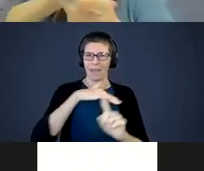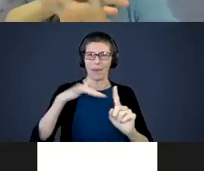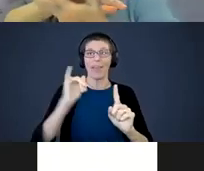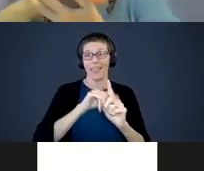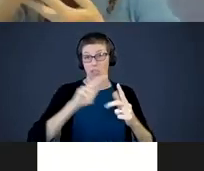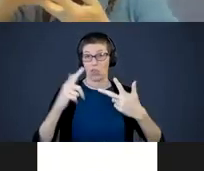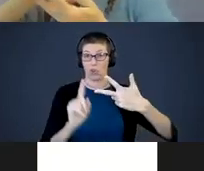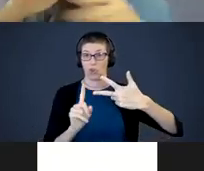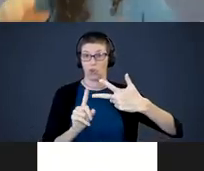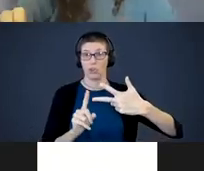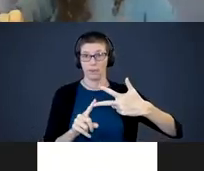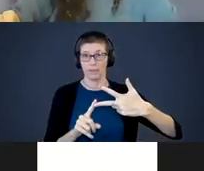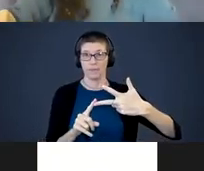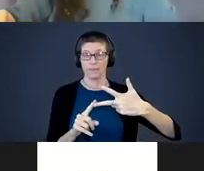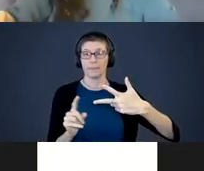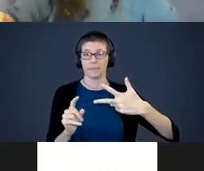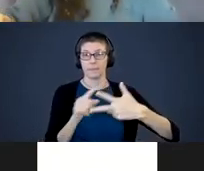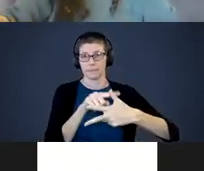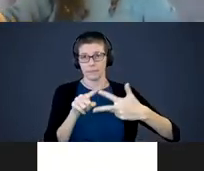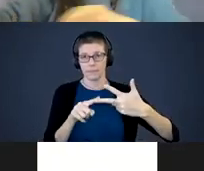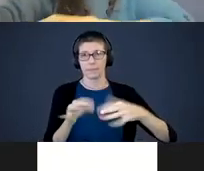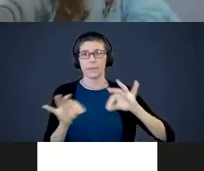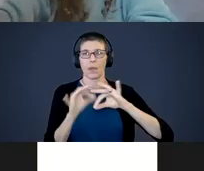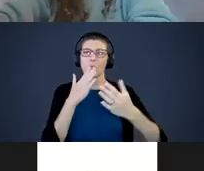to provide good stimulation or brain development.